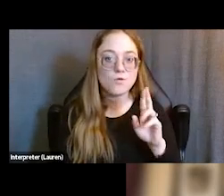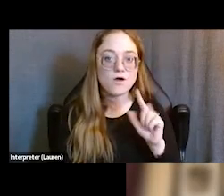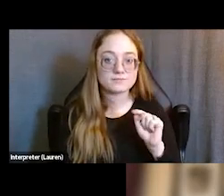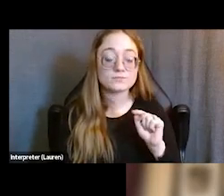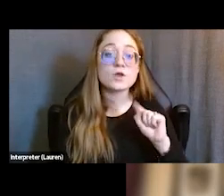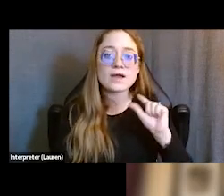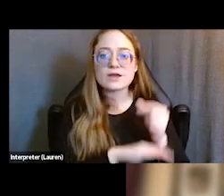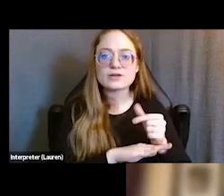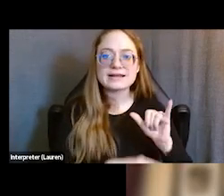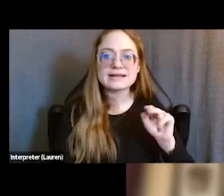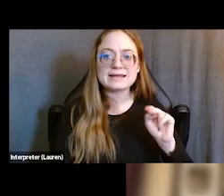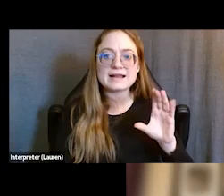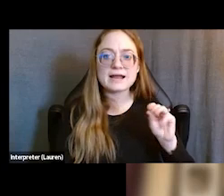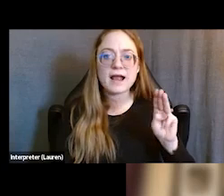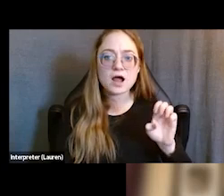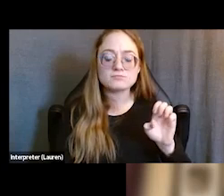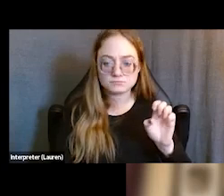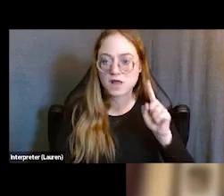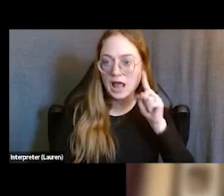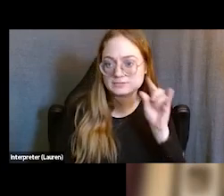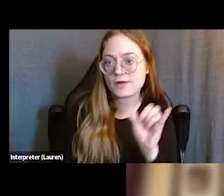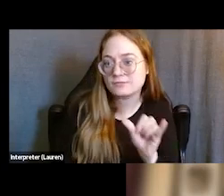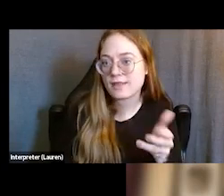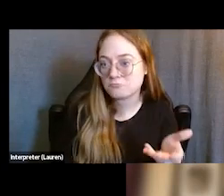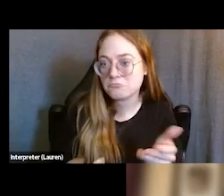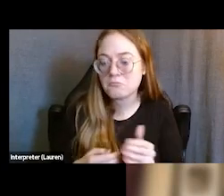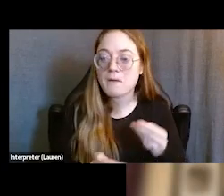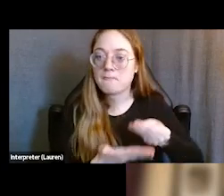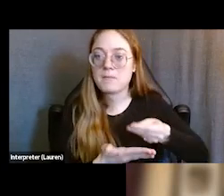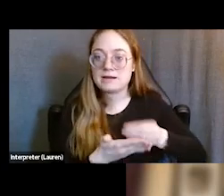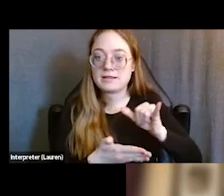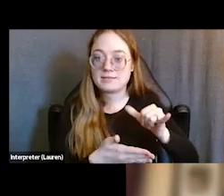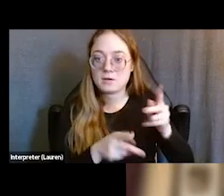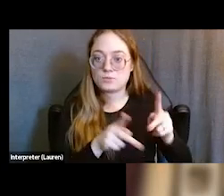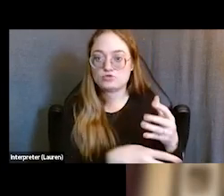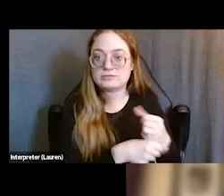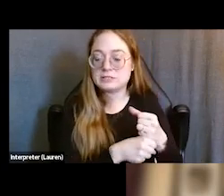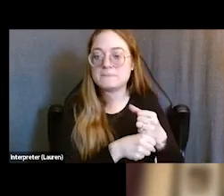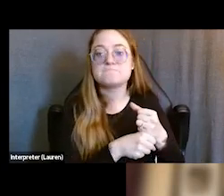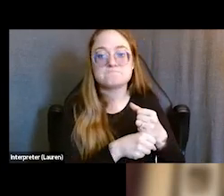it is kind of what it sounds like it is, right? So, it's money that a person receives on a regular consistent basis